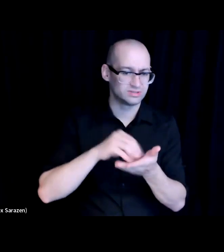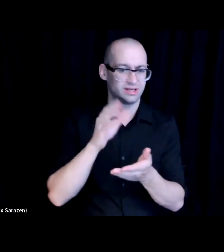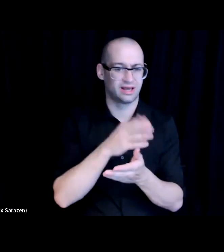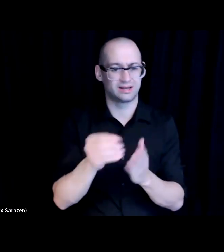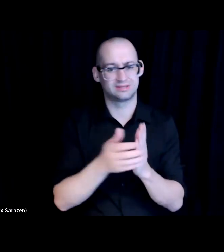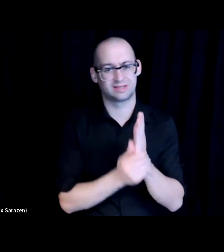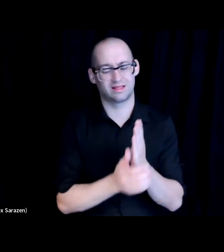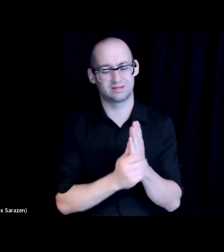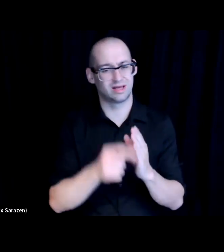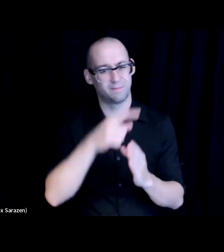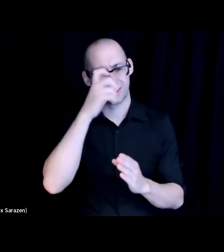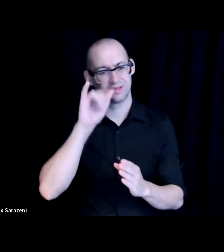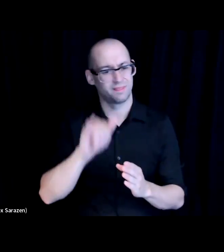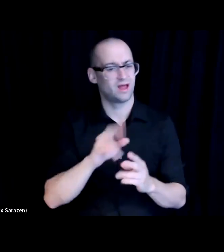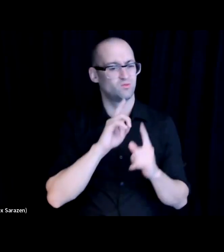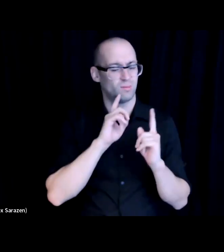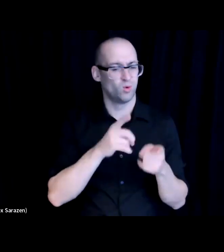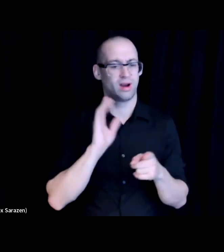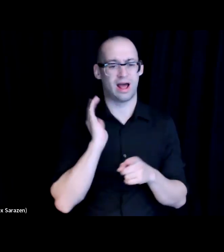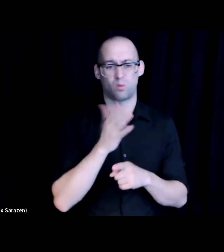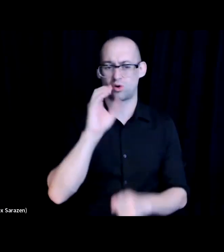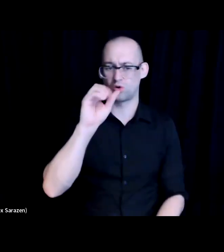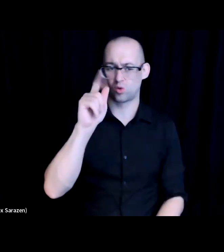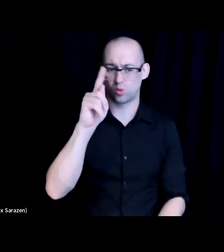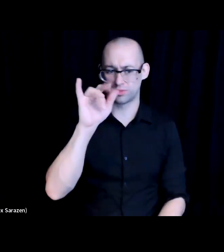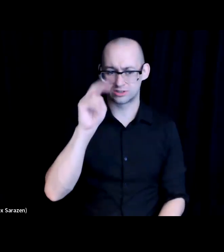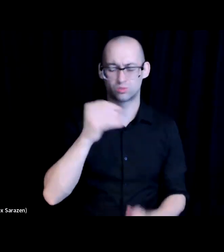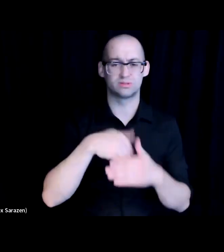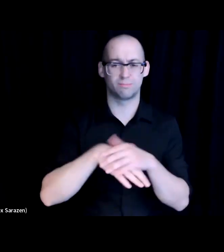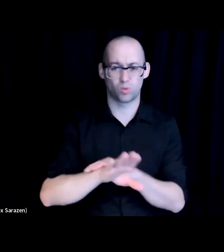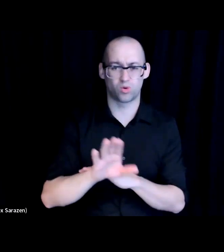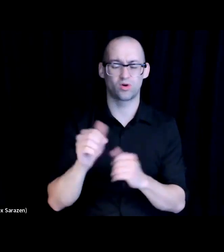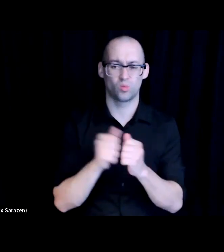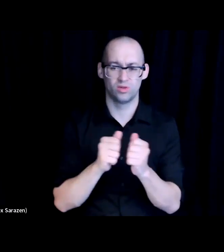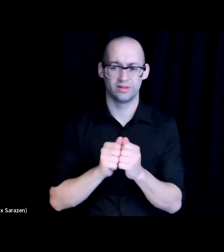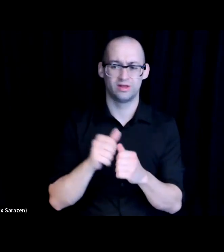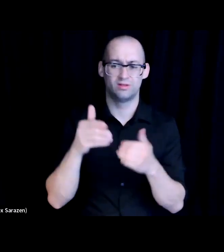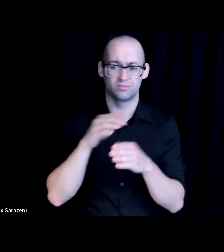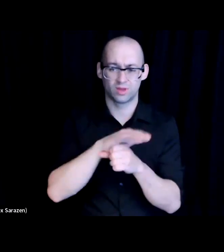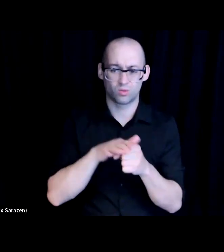our coalition was born, you know, in combination working with our local library system, funding